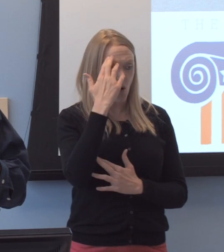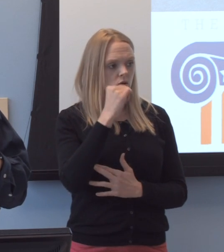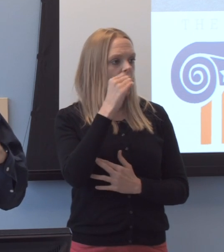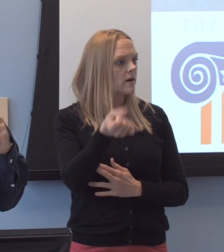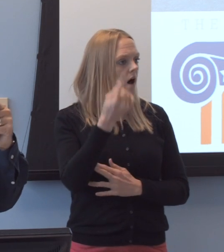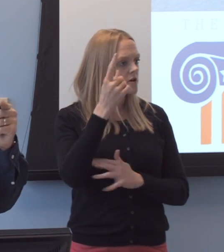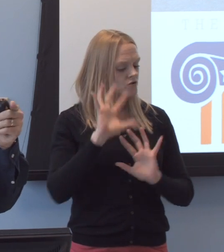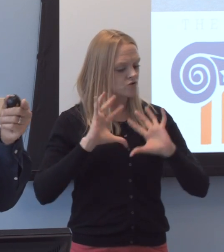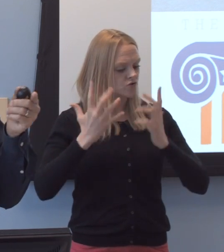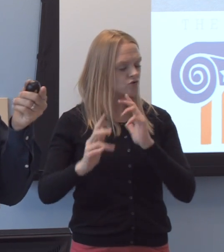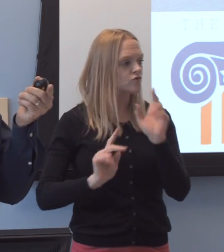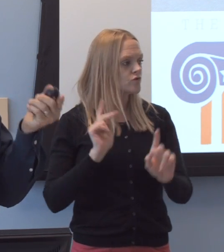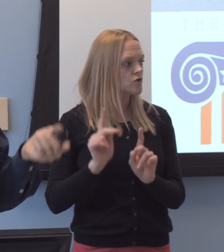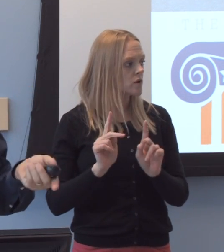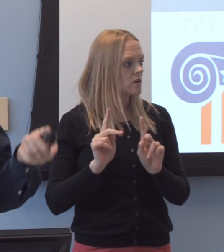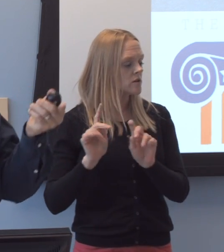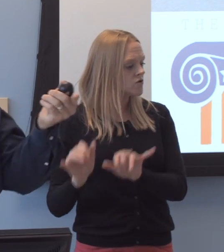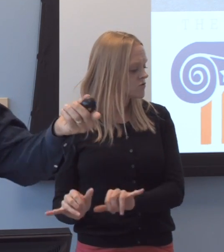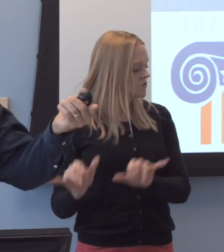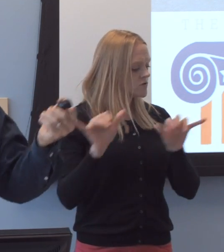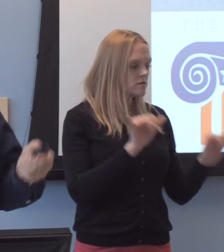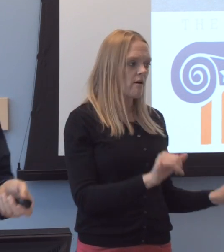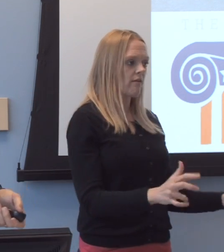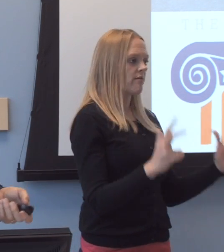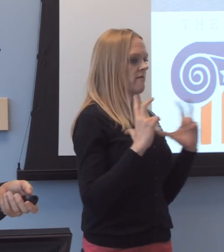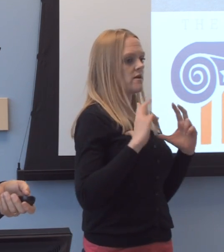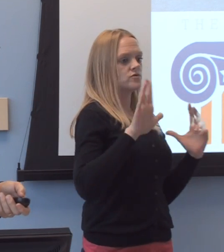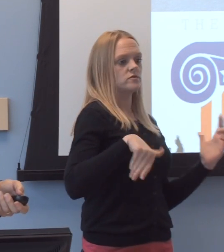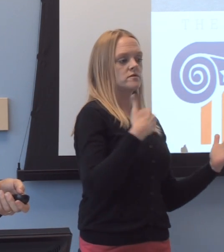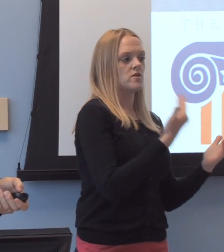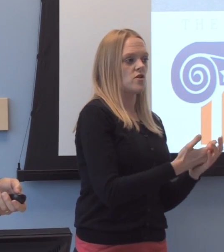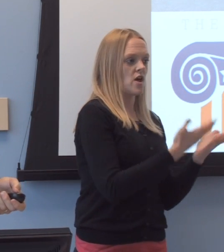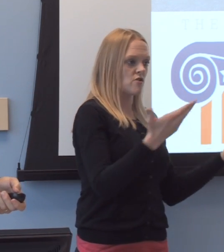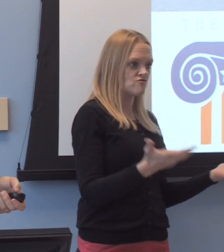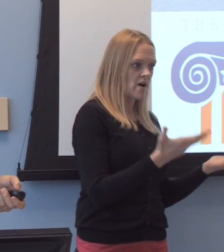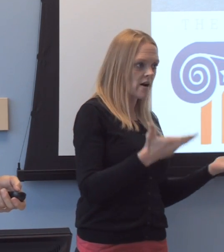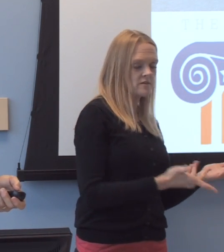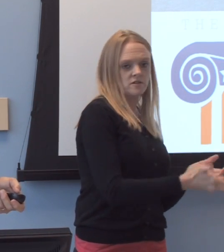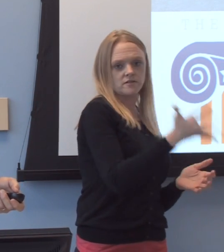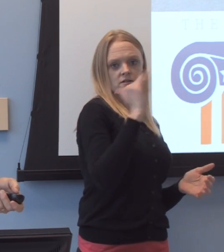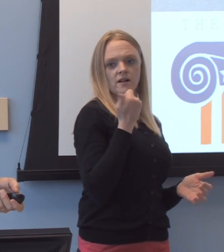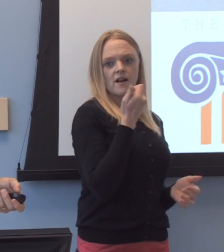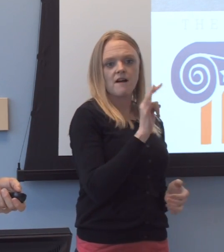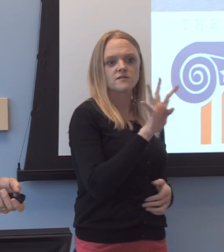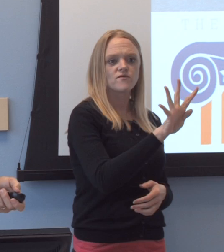uh, as the veterans who arrived on this campus were in 1949.